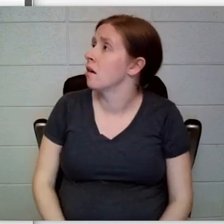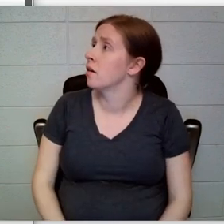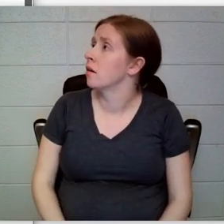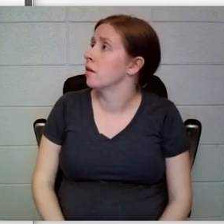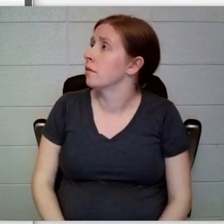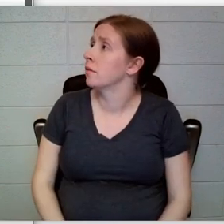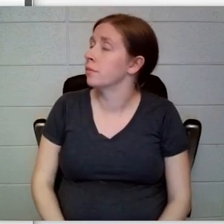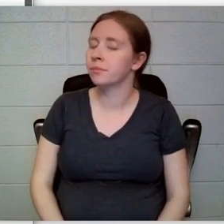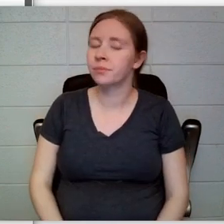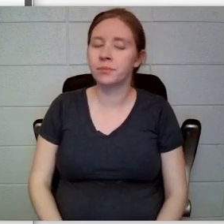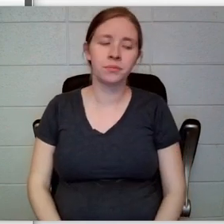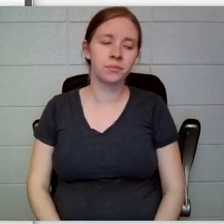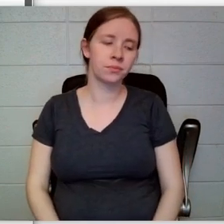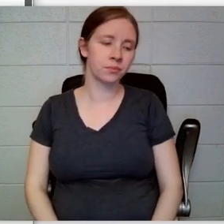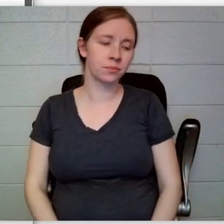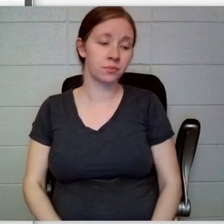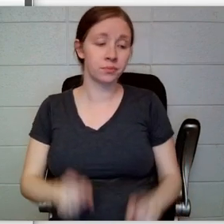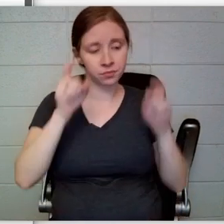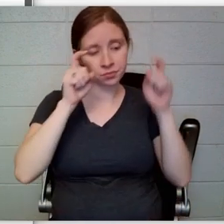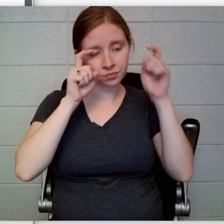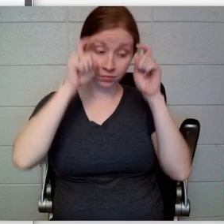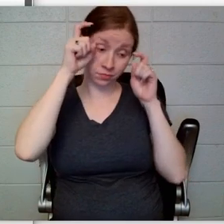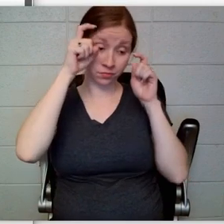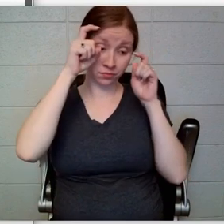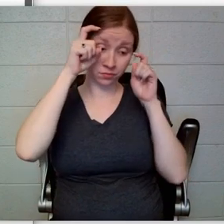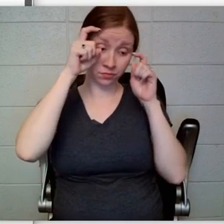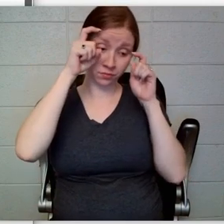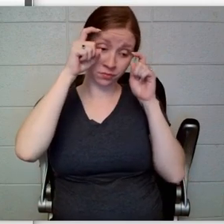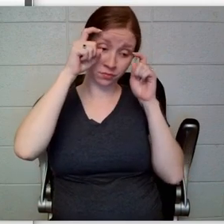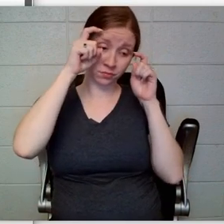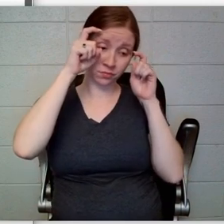Count Olaf’s one eyebrow raised slightly, and the Baudelaire